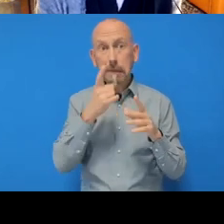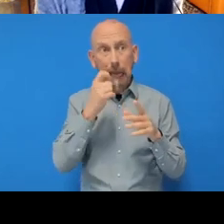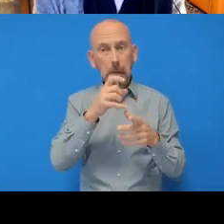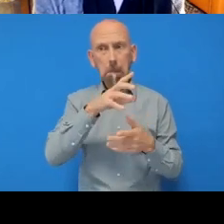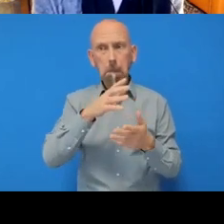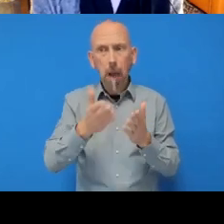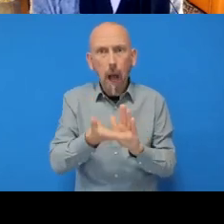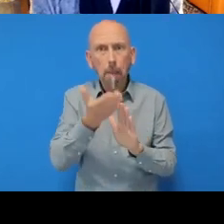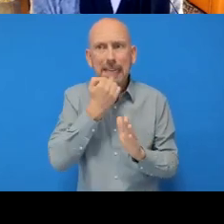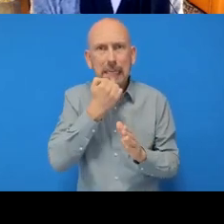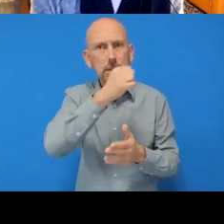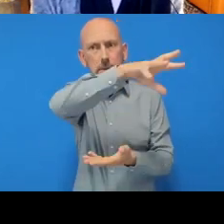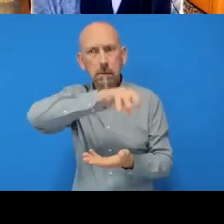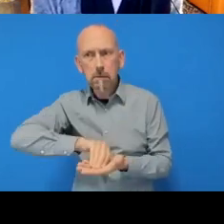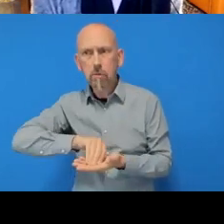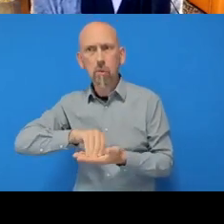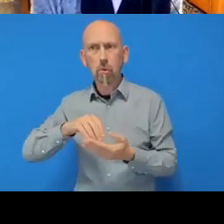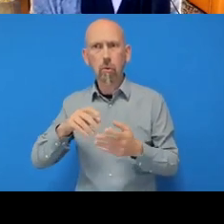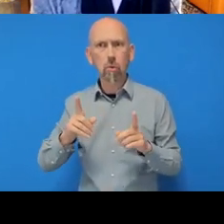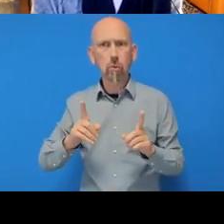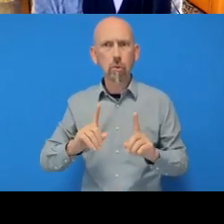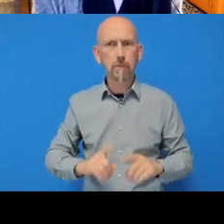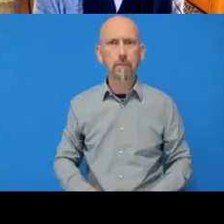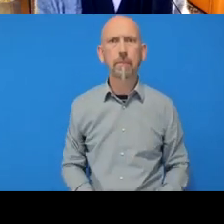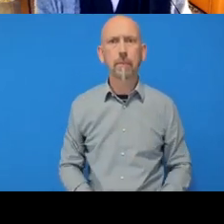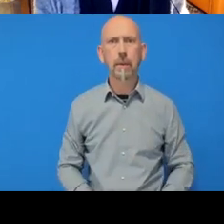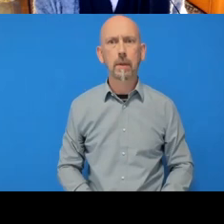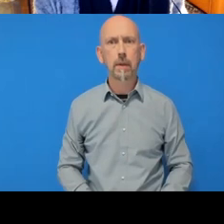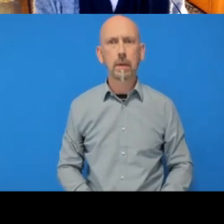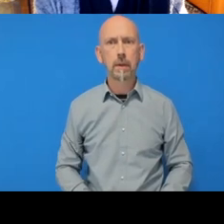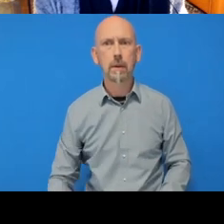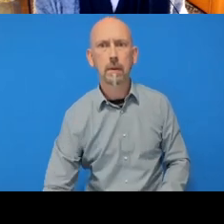Okay, so in terms of like the current workshop,